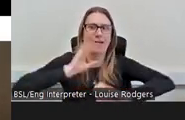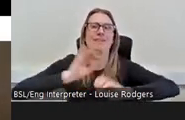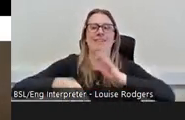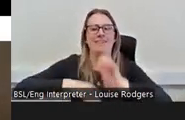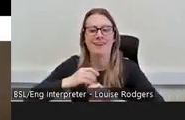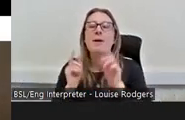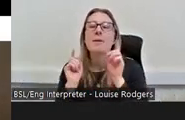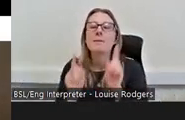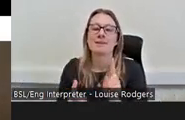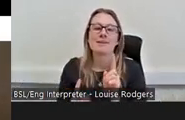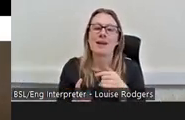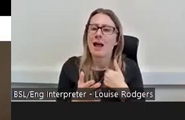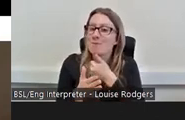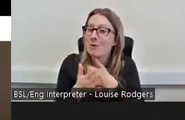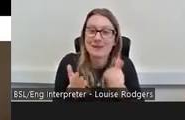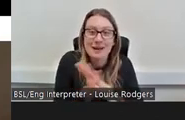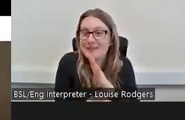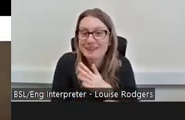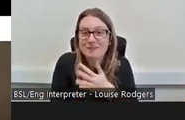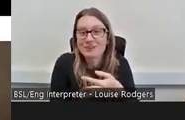I'm always up for a cuppa and a blether as you can probably tell,